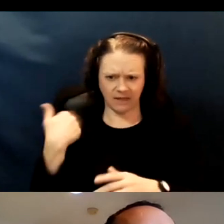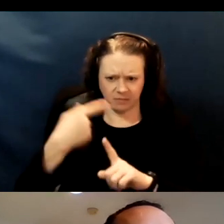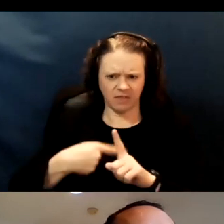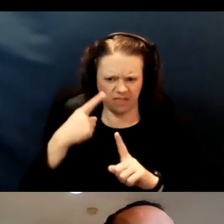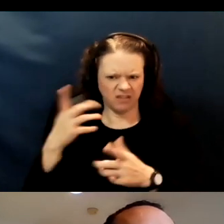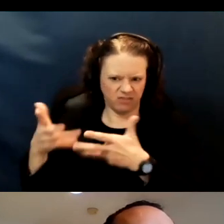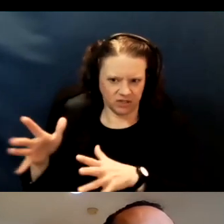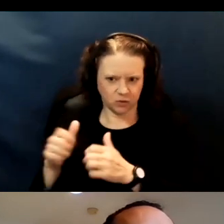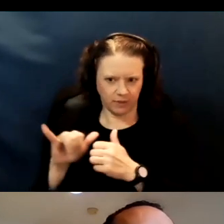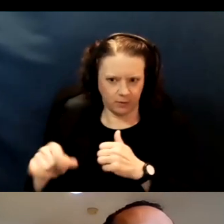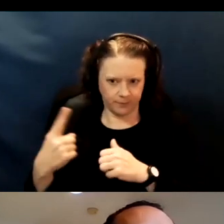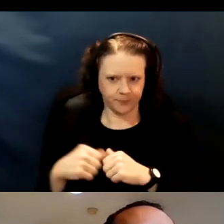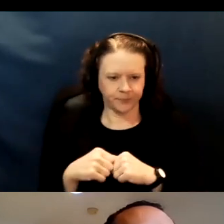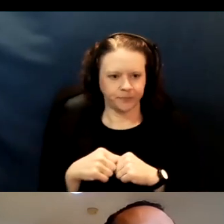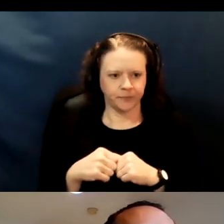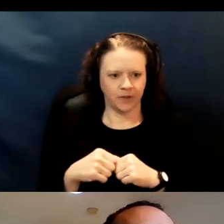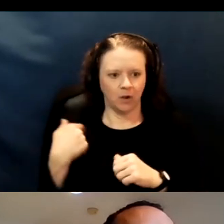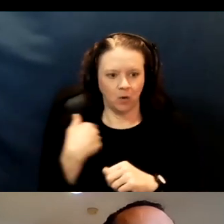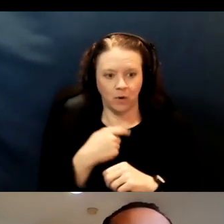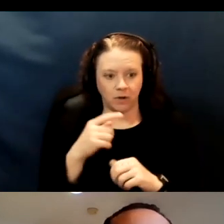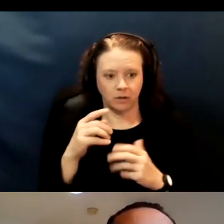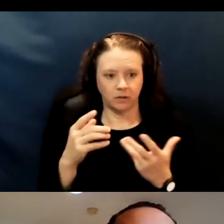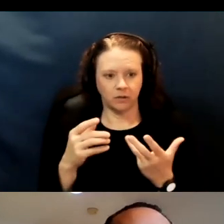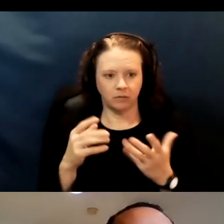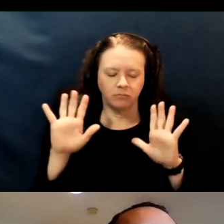So, what we're doing is identify. So, there are several stages